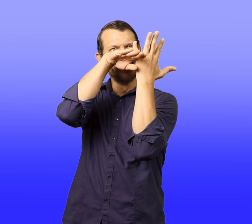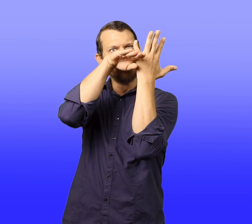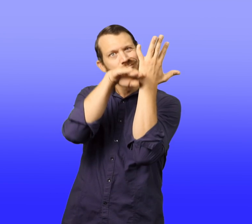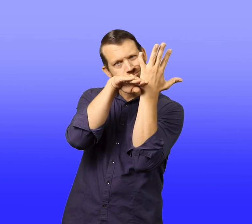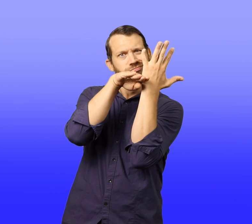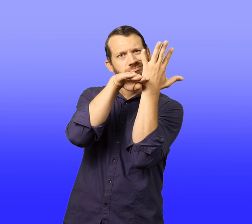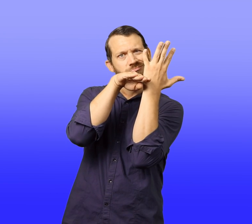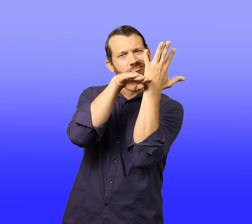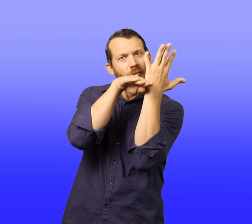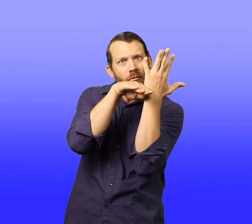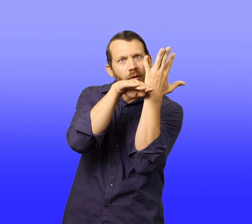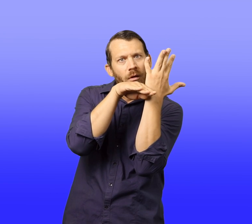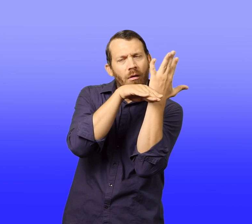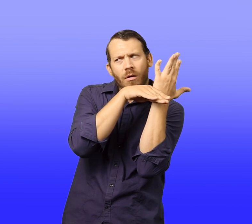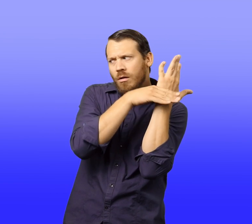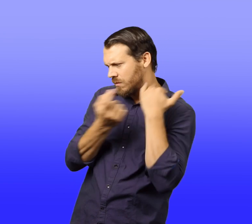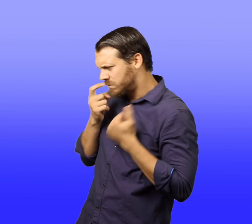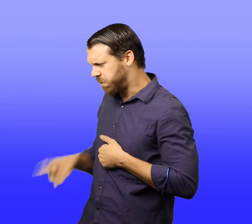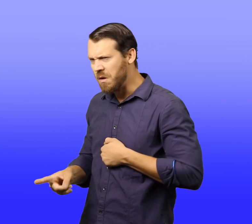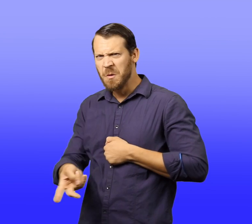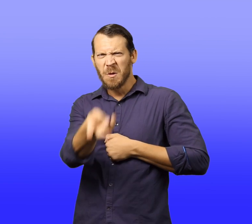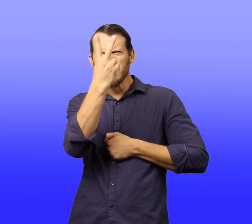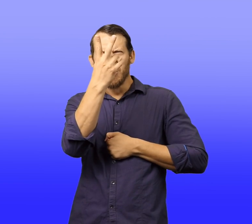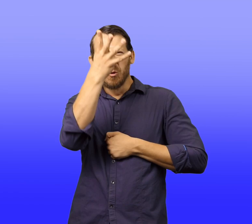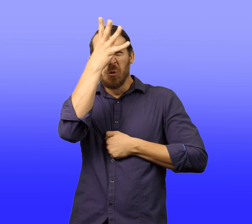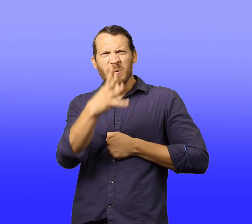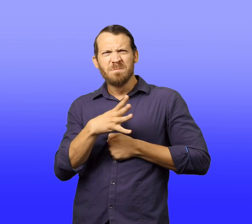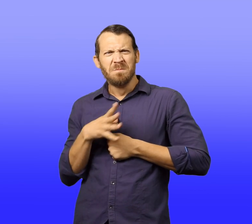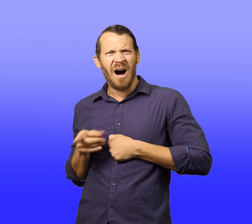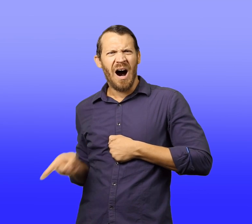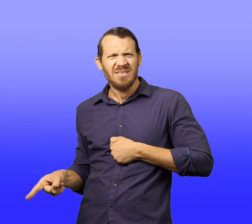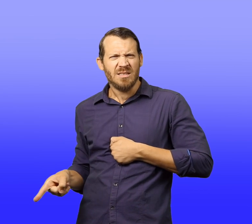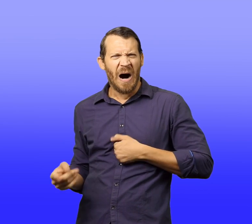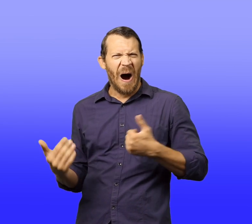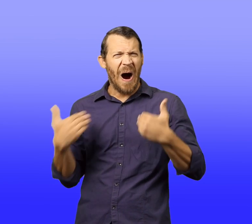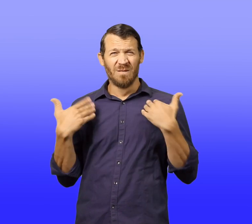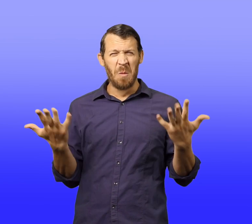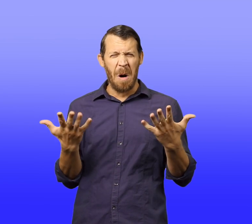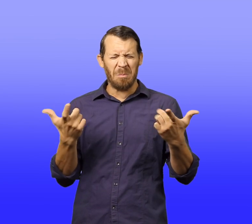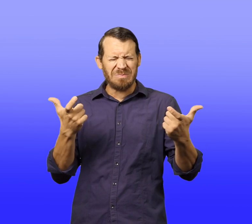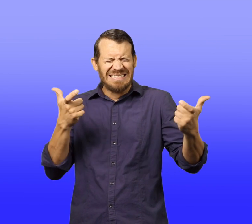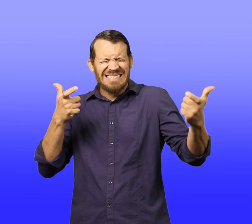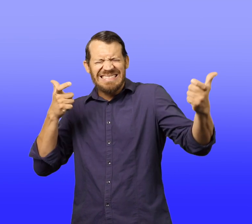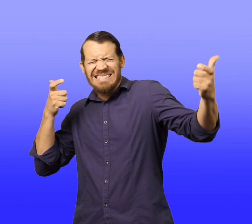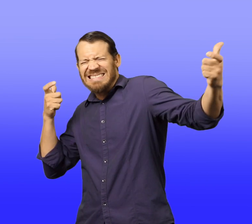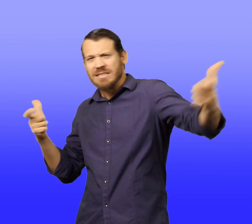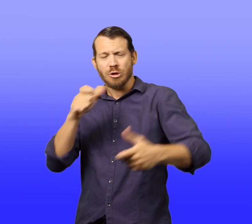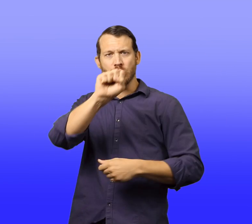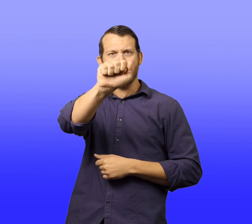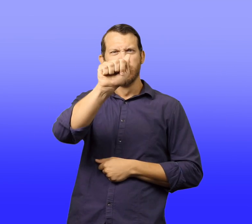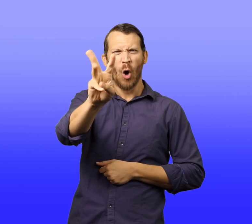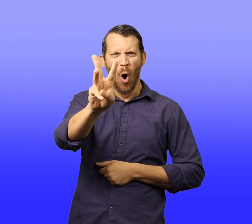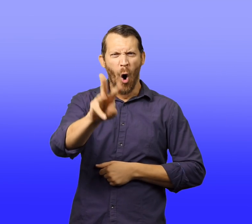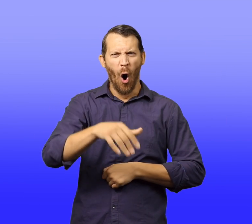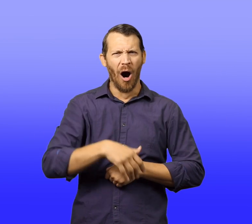Down below, he could see two men carrying a large saw. "Hello," Walter yelled out. "Hello to you," they shouted back.